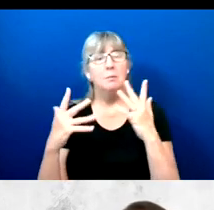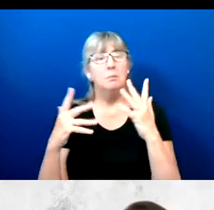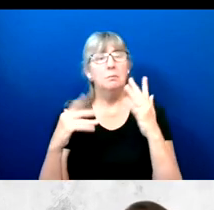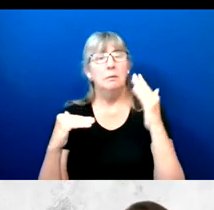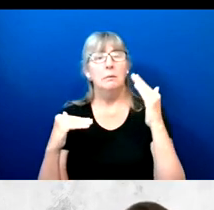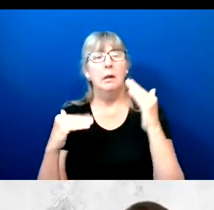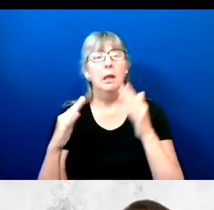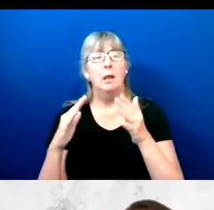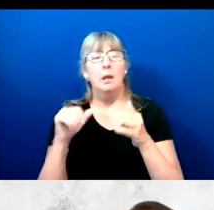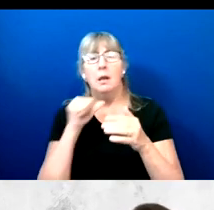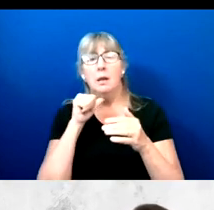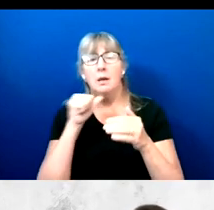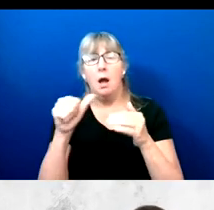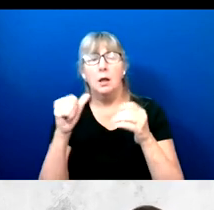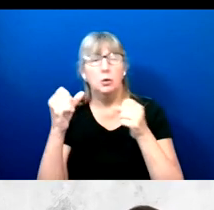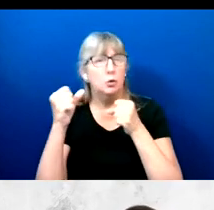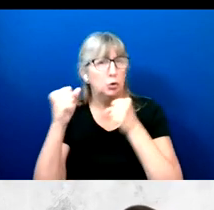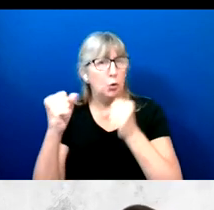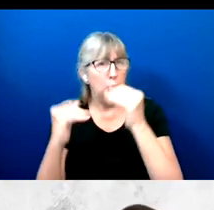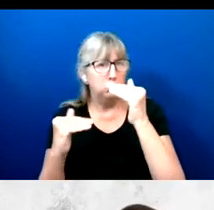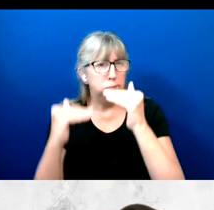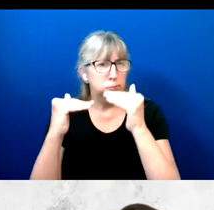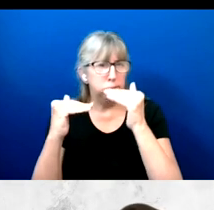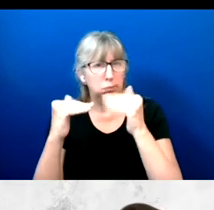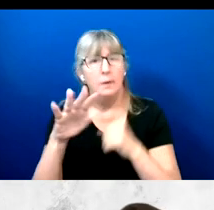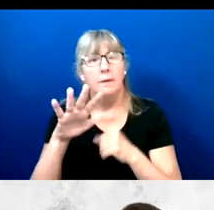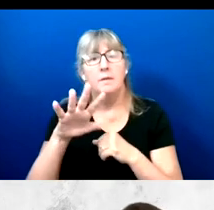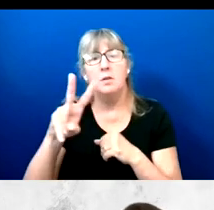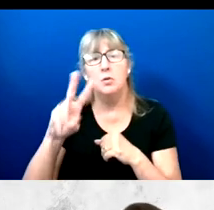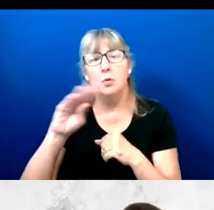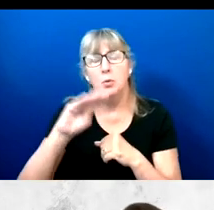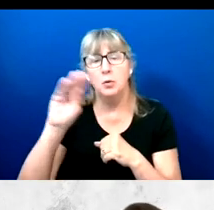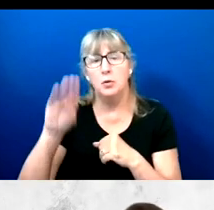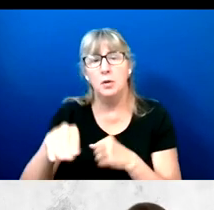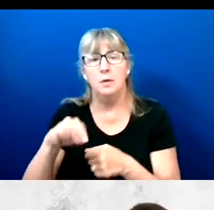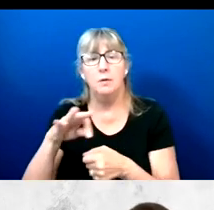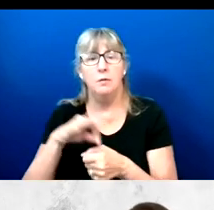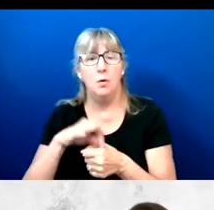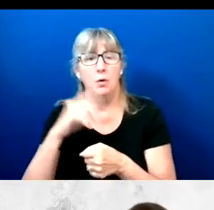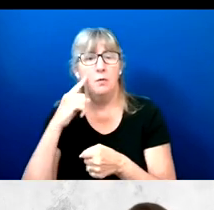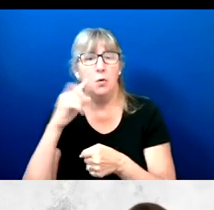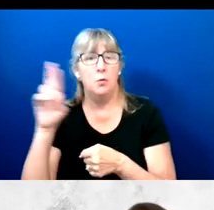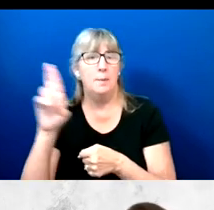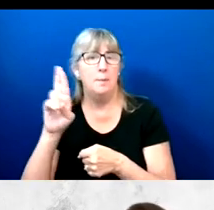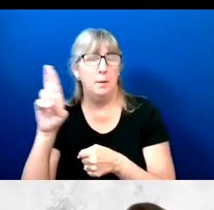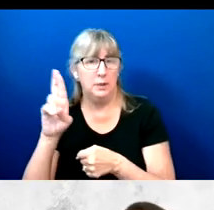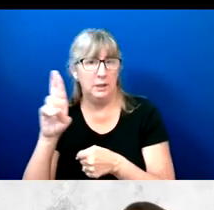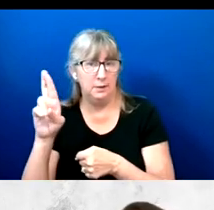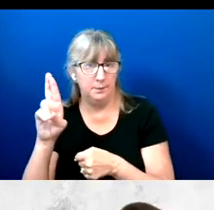ballot. 52% reported voting for Republican Congressional candidate.